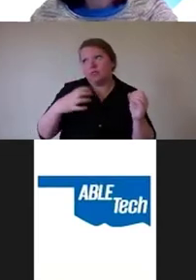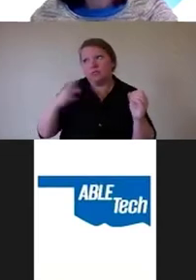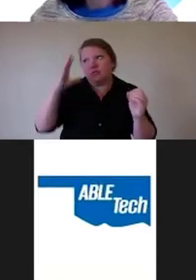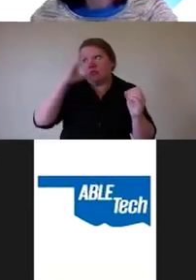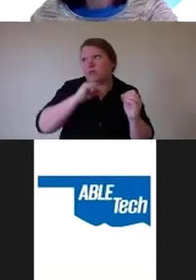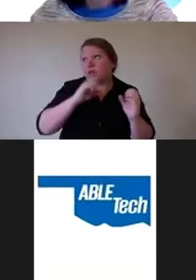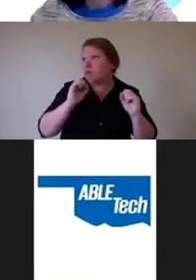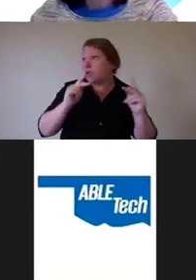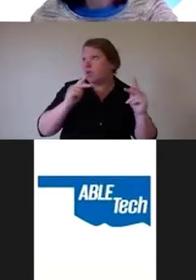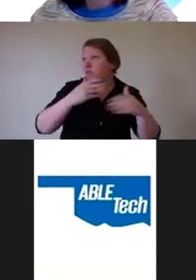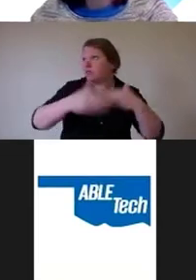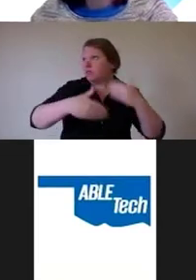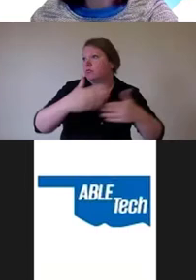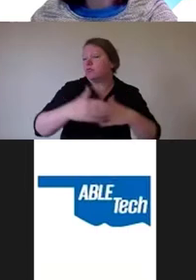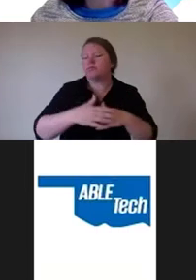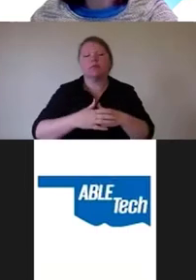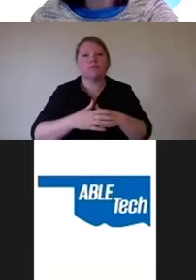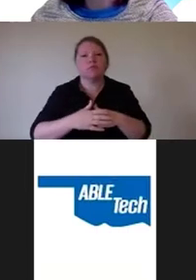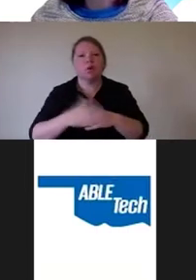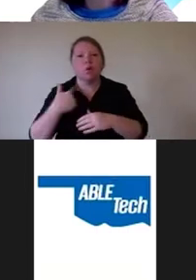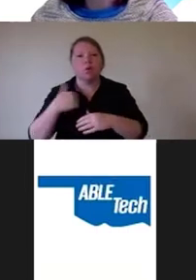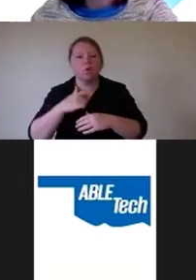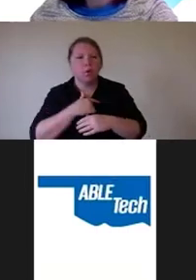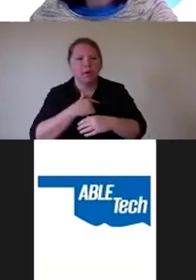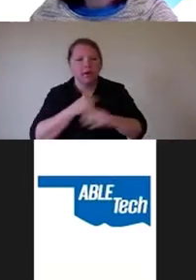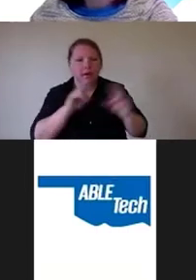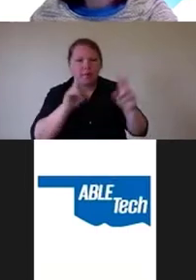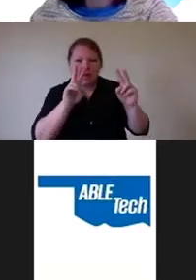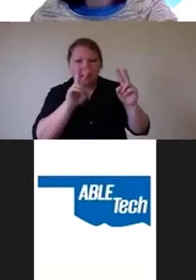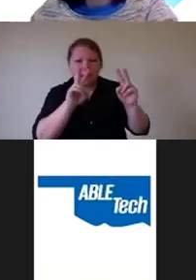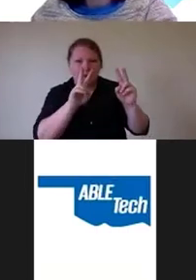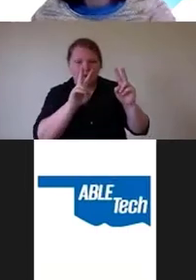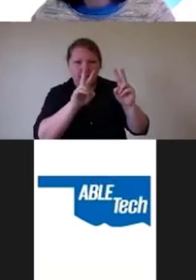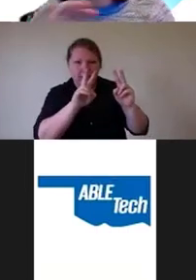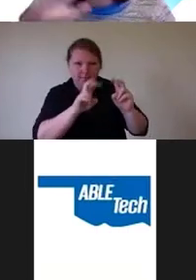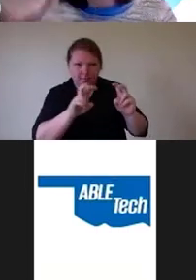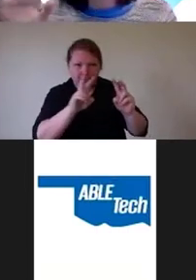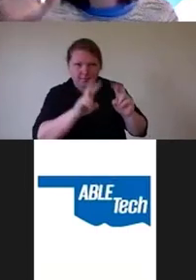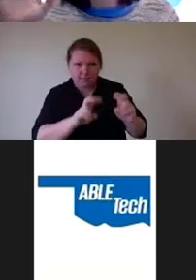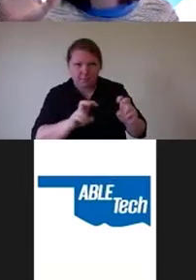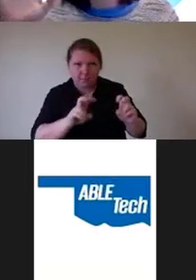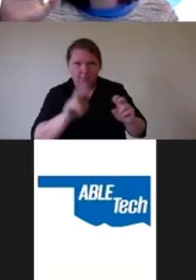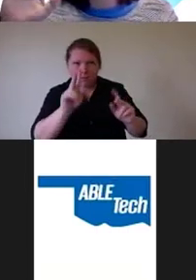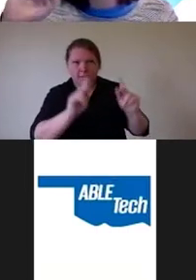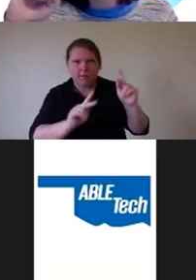Well, when we actually looked at the people who were passing the course,